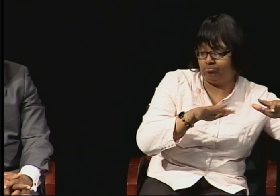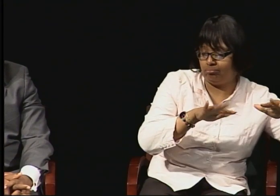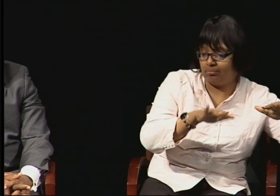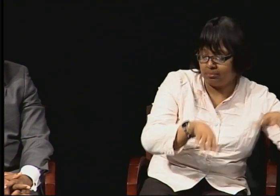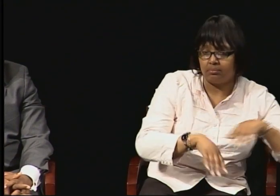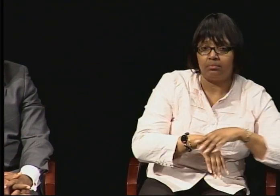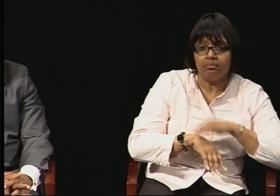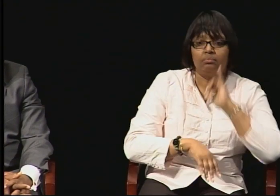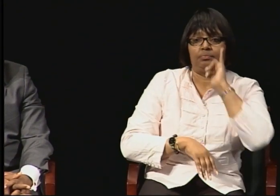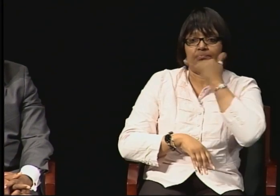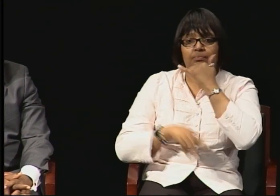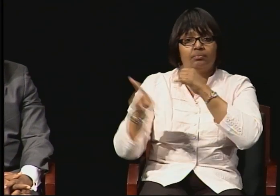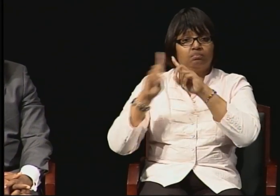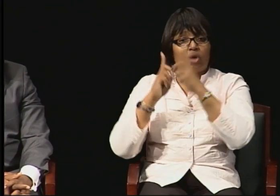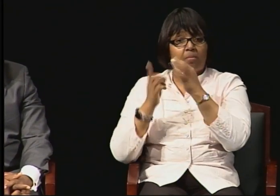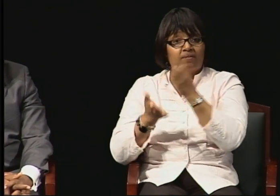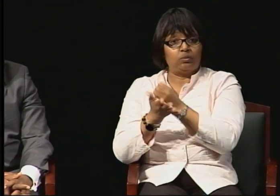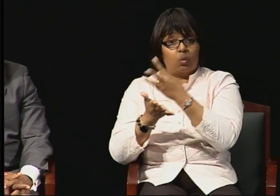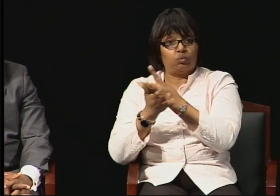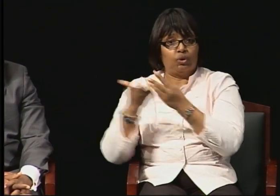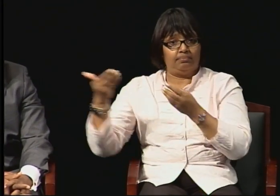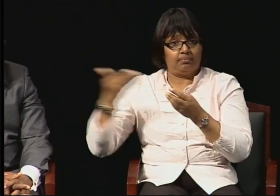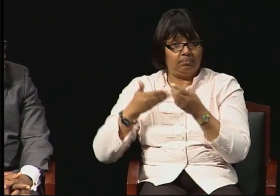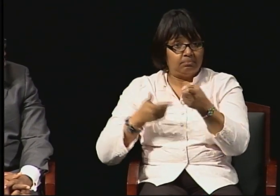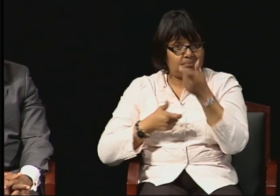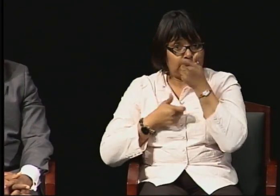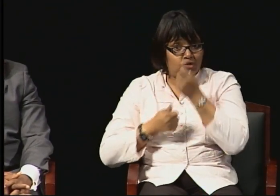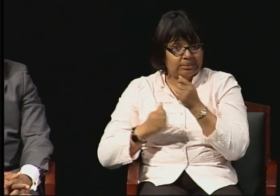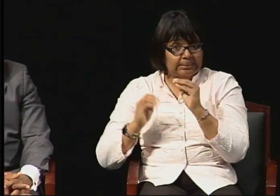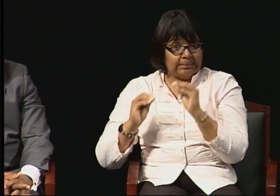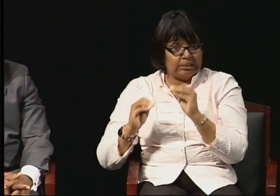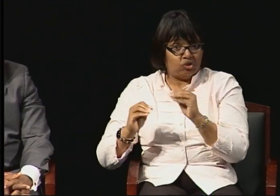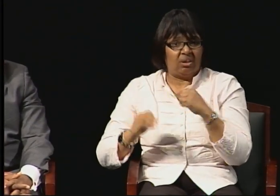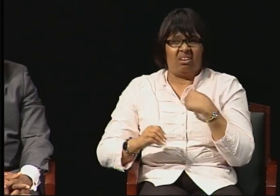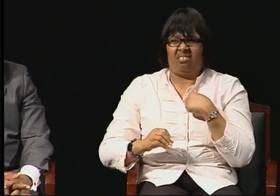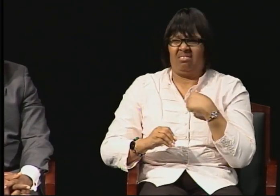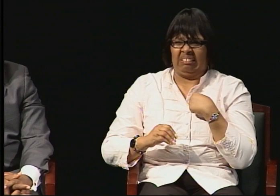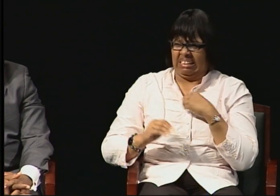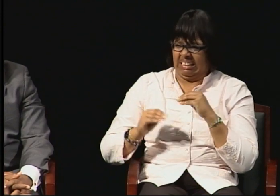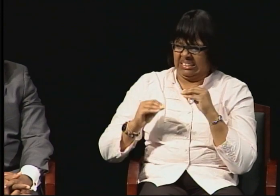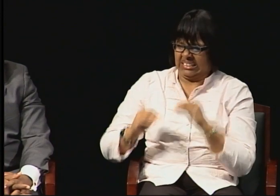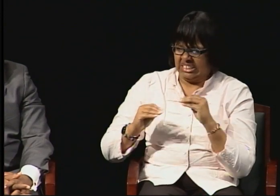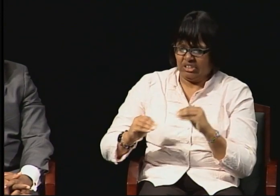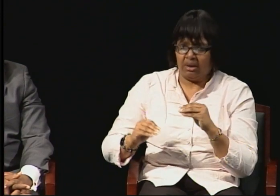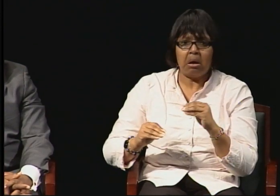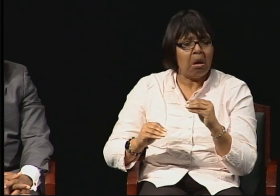in social work. And at that point I had gotten a job offer to teach one course as an adjunct.